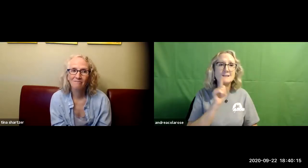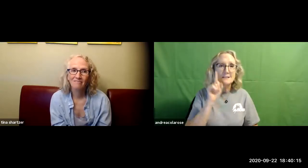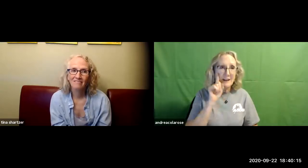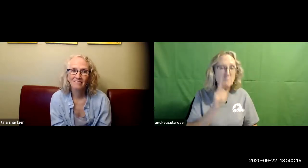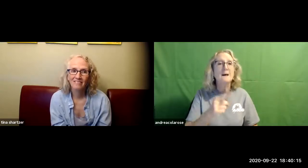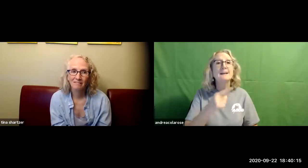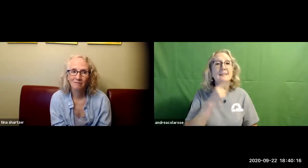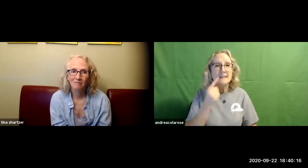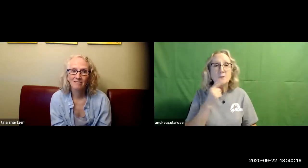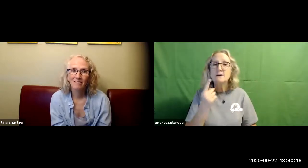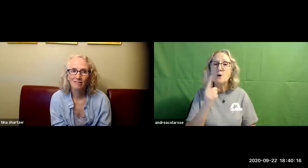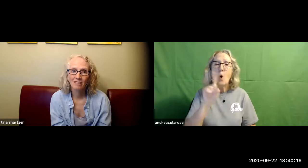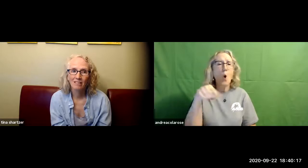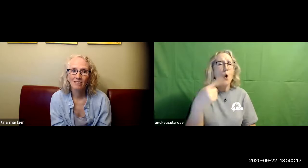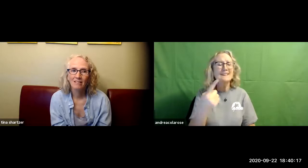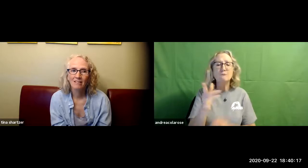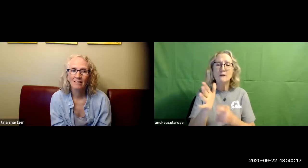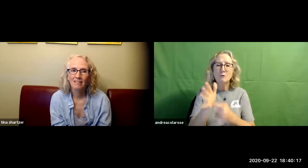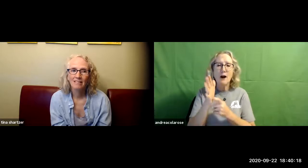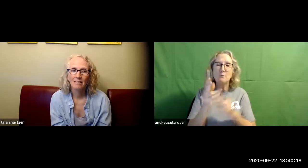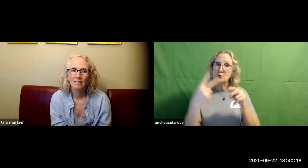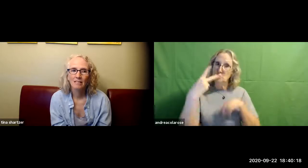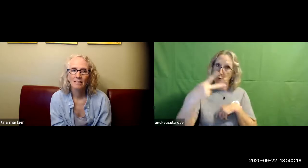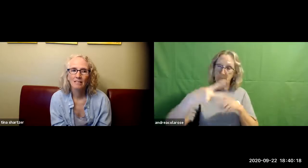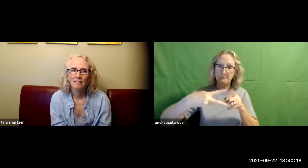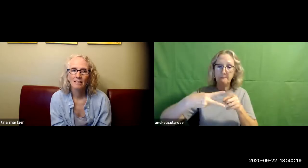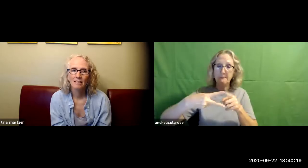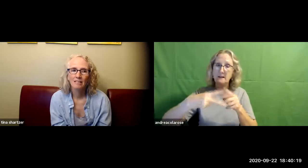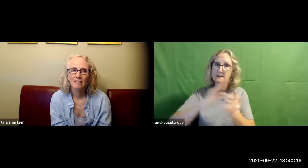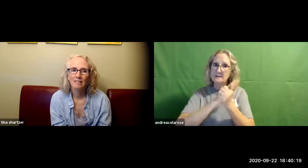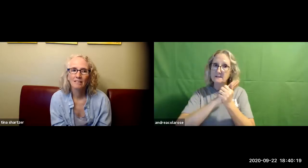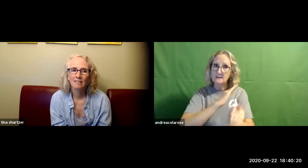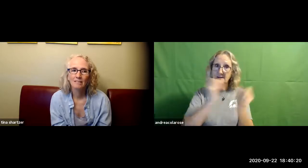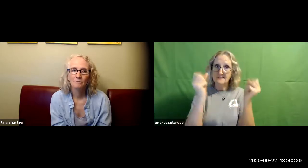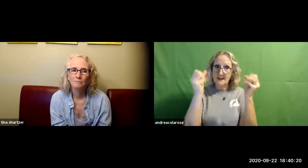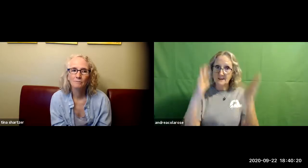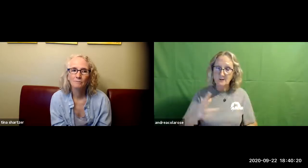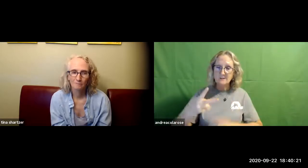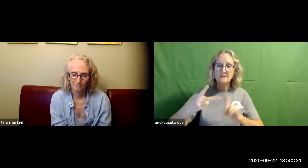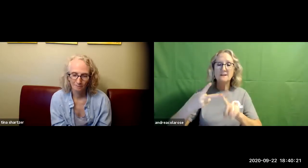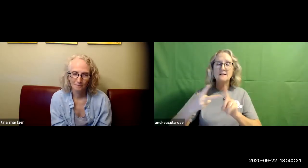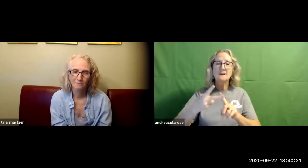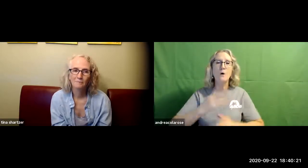interpreters not just deaf staff